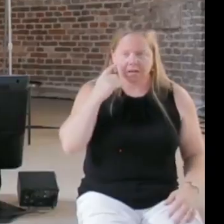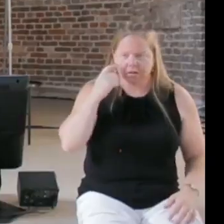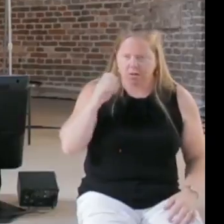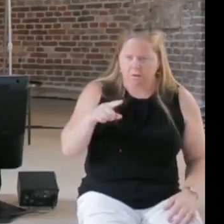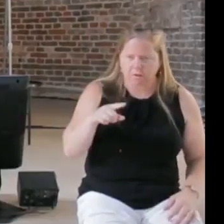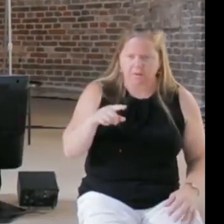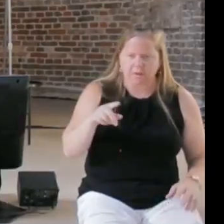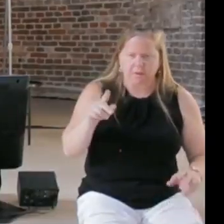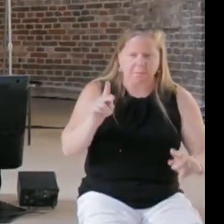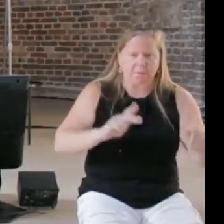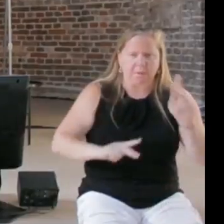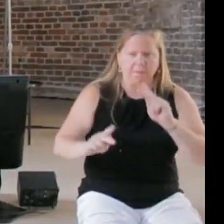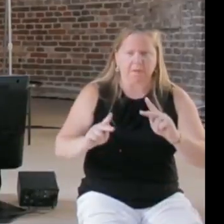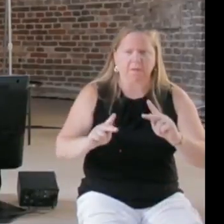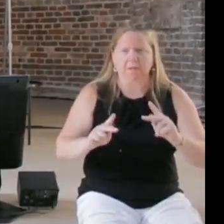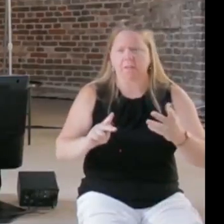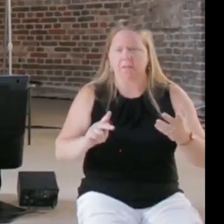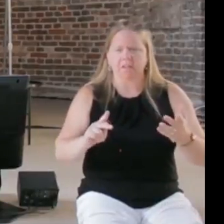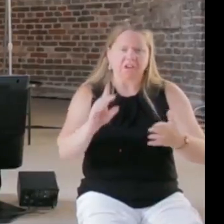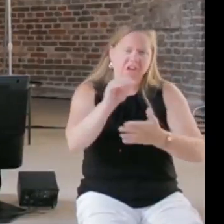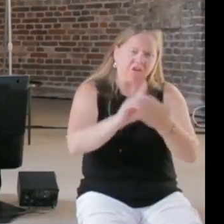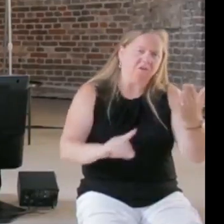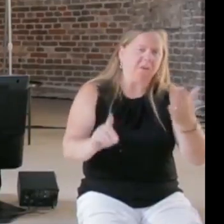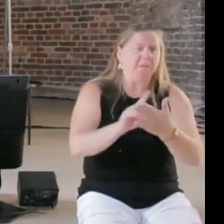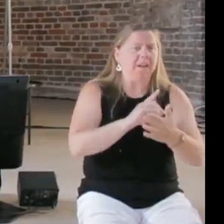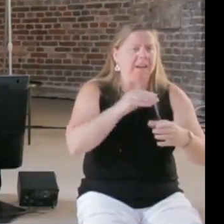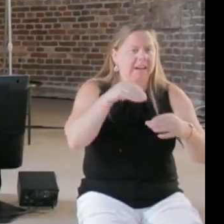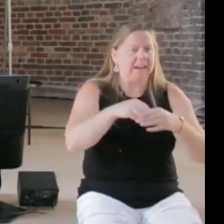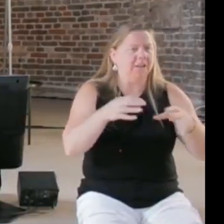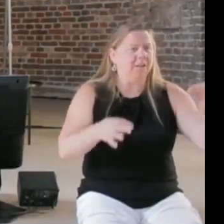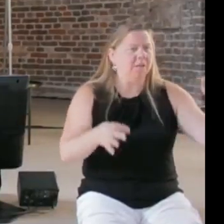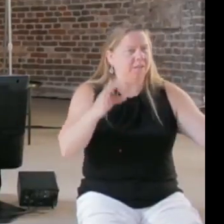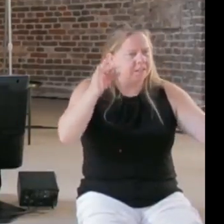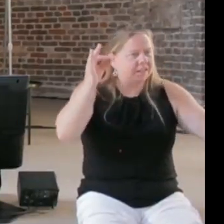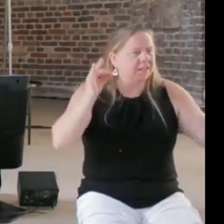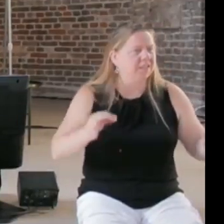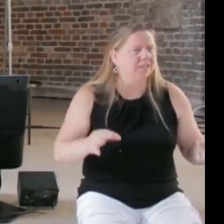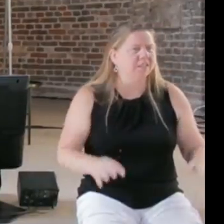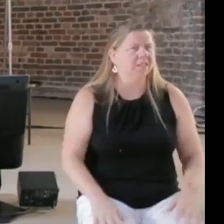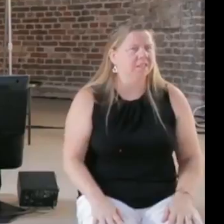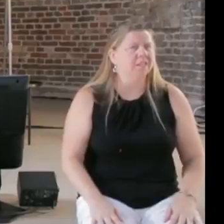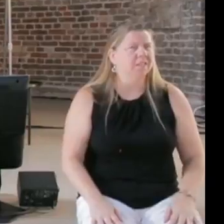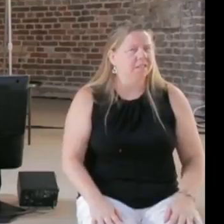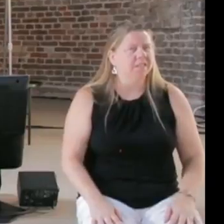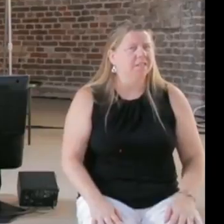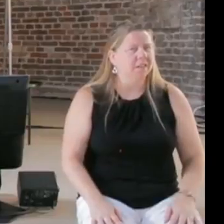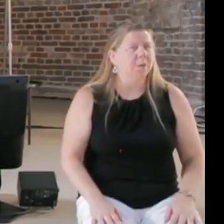in for example court decisions, I just wish we take a more positive look, clearly some